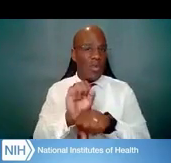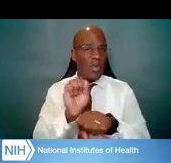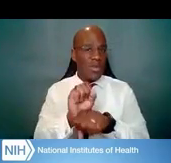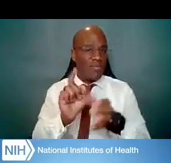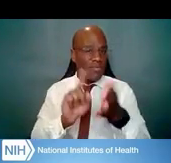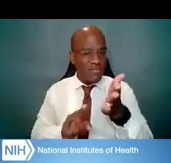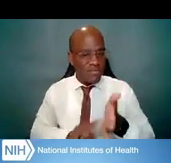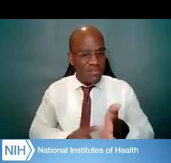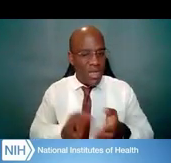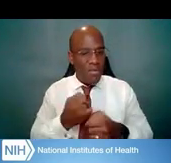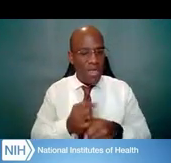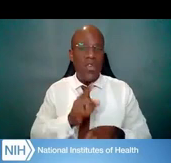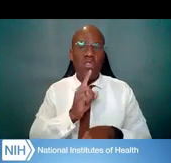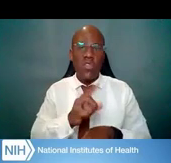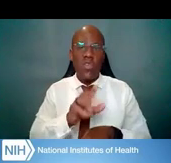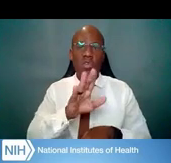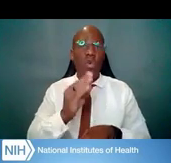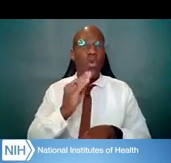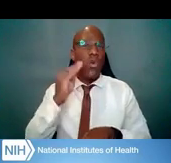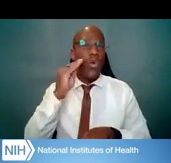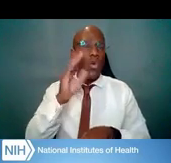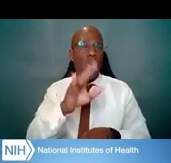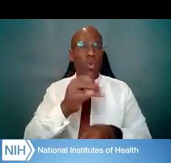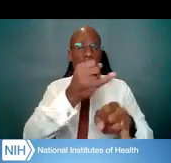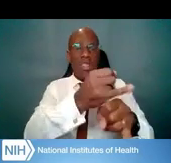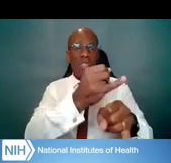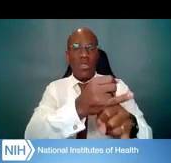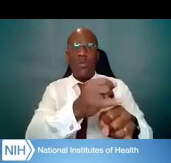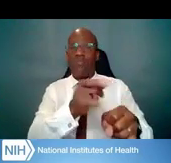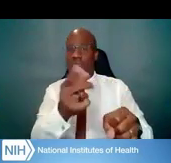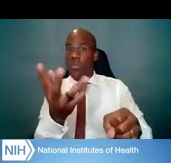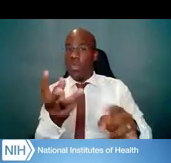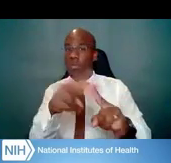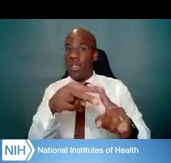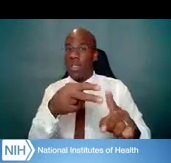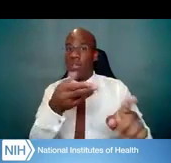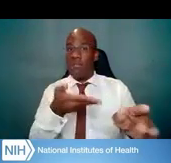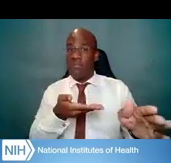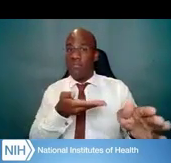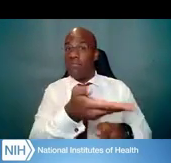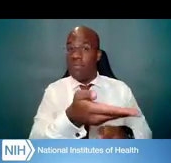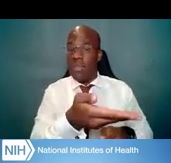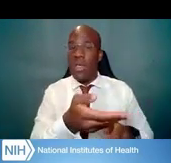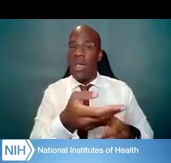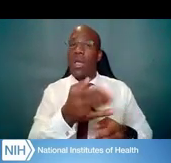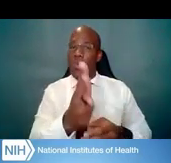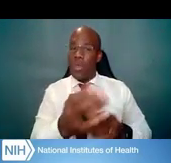the institute to which you plan to apply, will support the K mechanism to which you plan to apply.